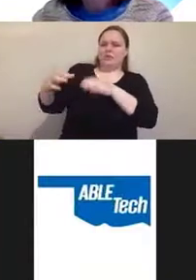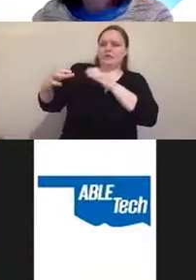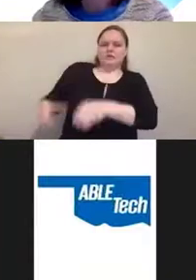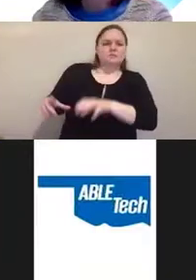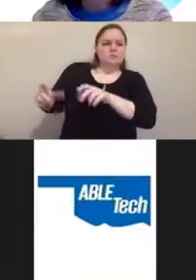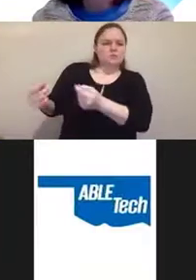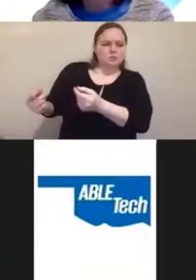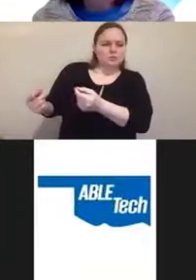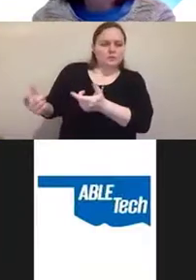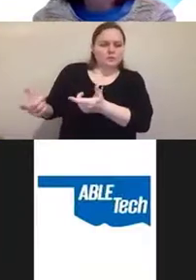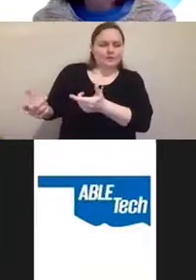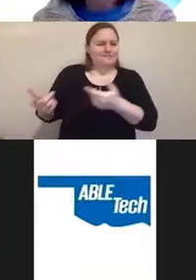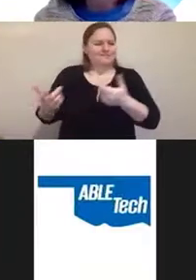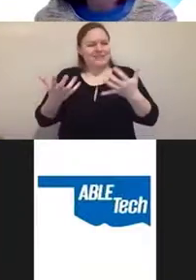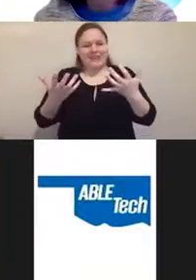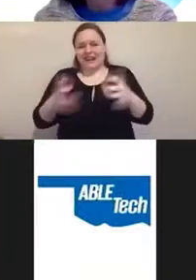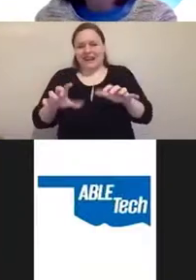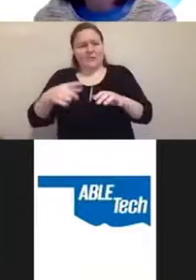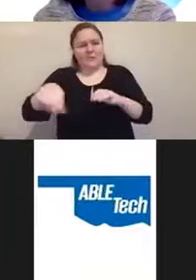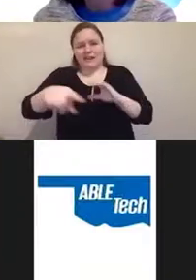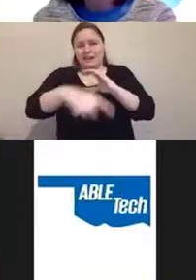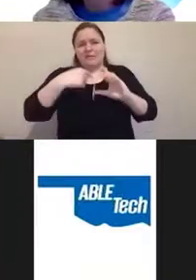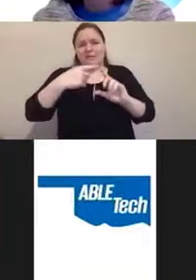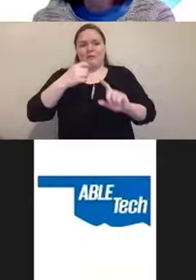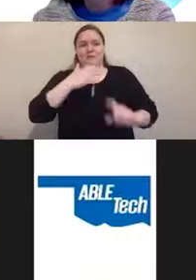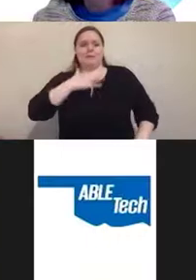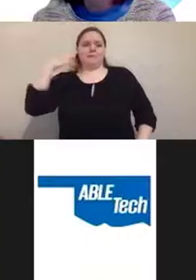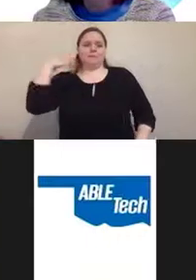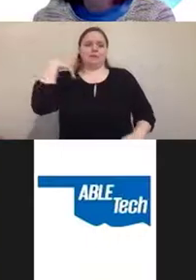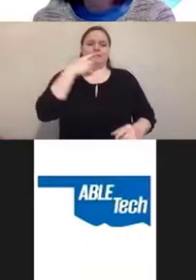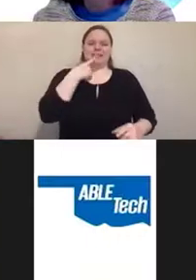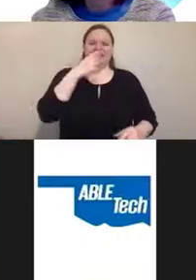And I don't want an email from my boss about it saying, why did you say that?